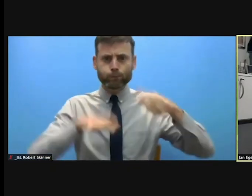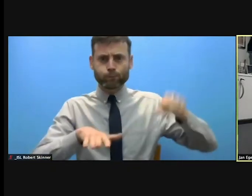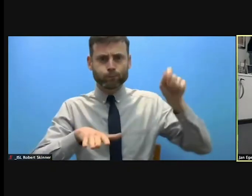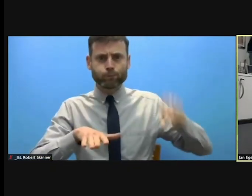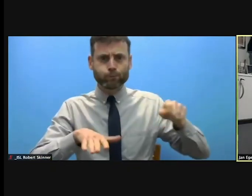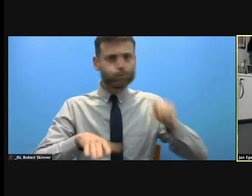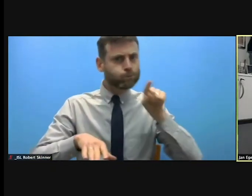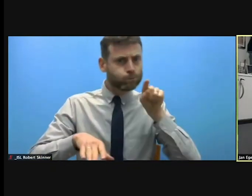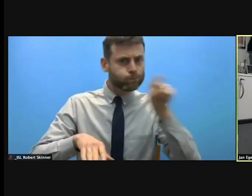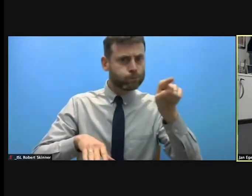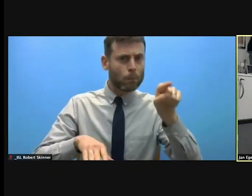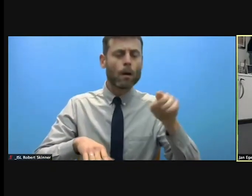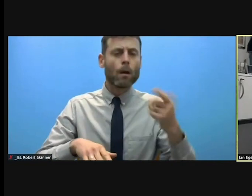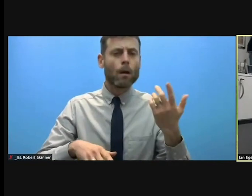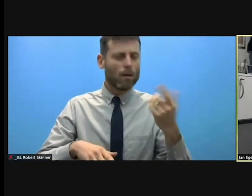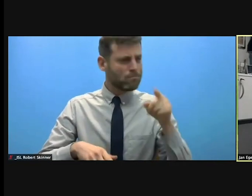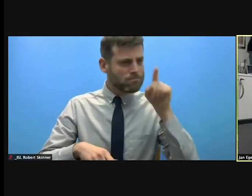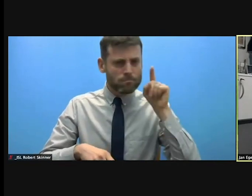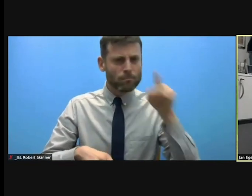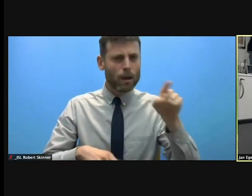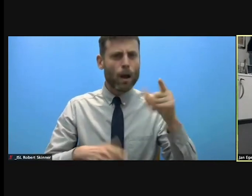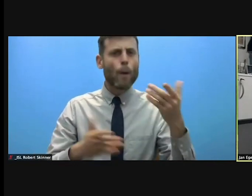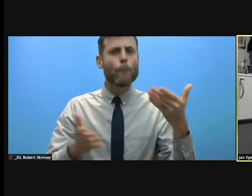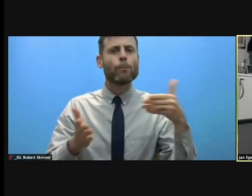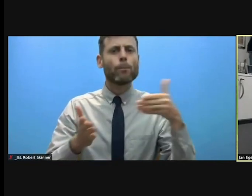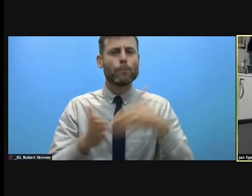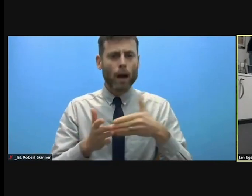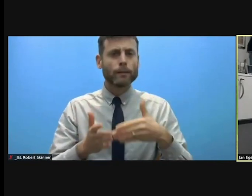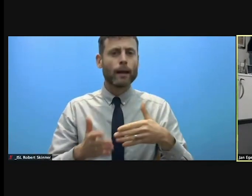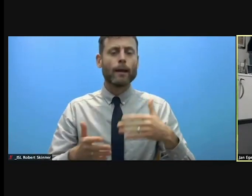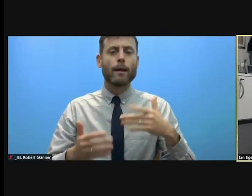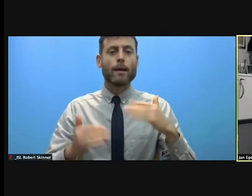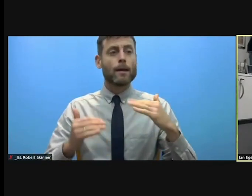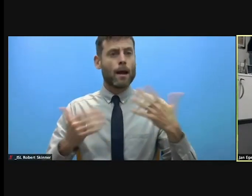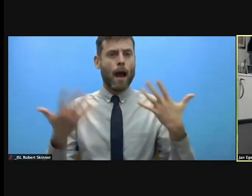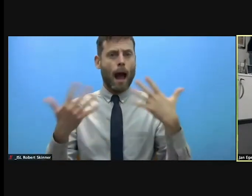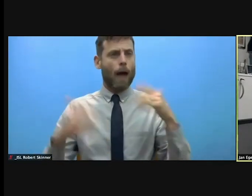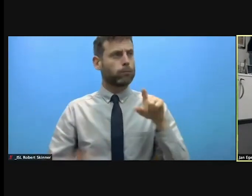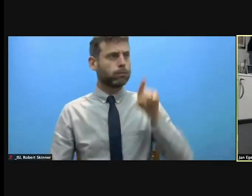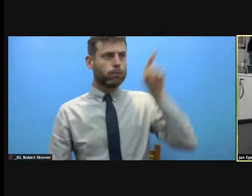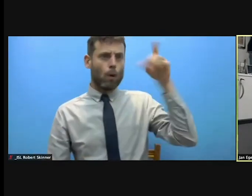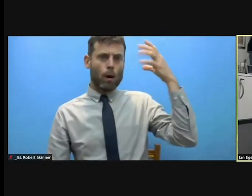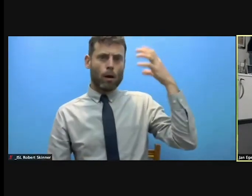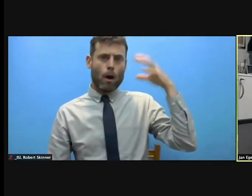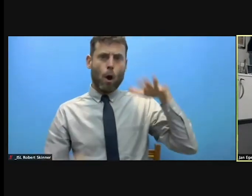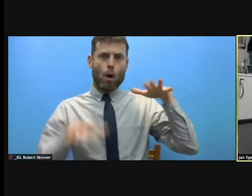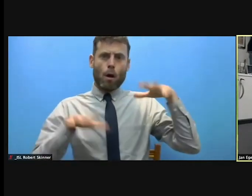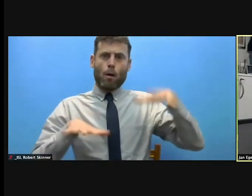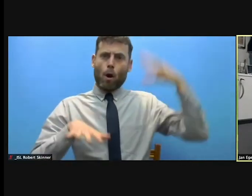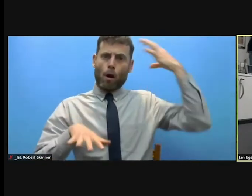diplomacy from member states with those who can influence, those who commit the abuse.